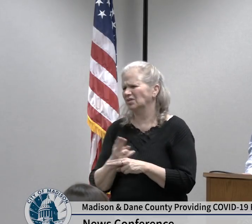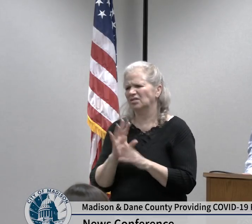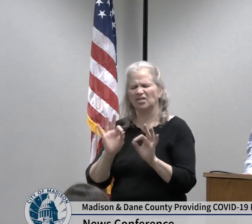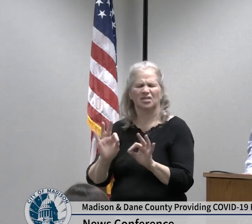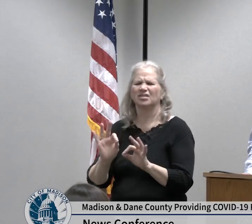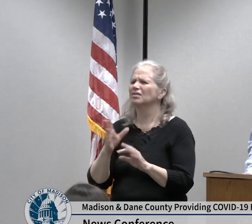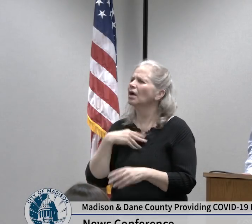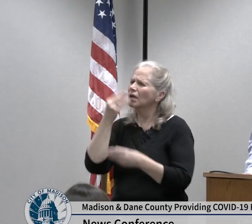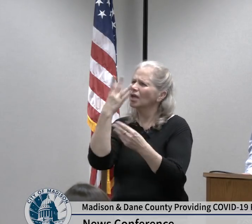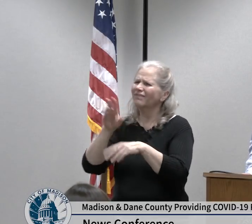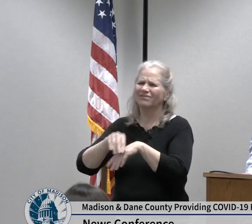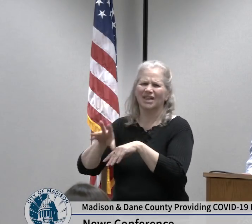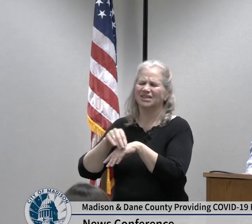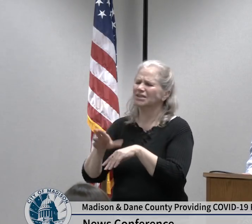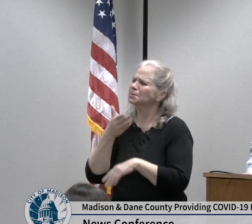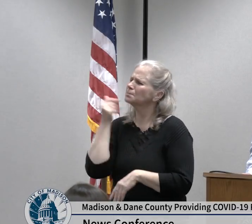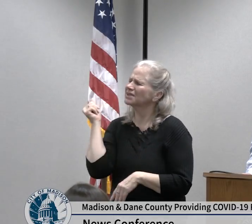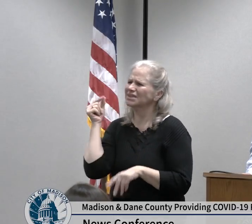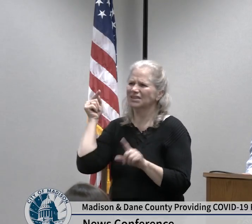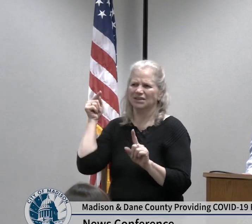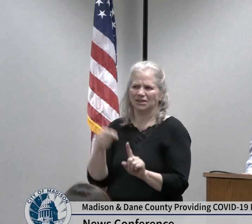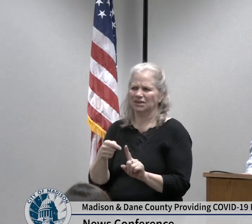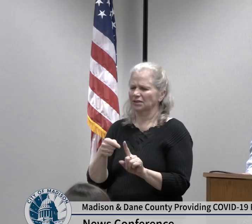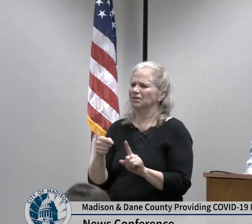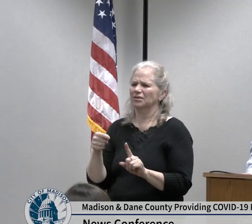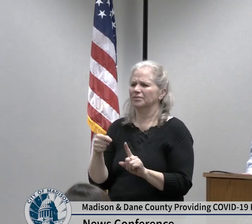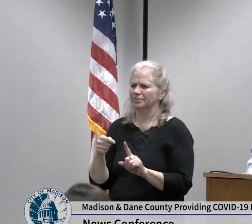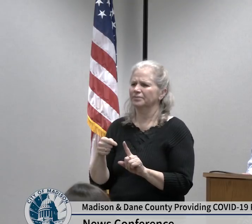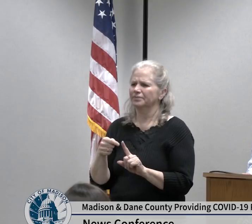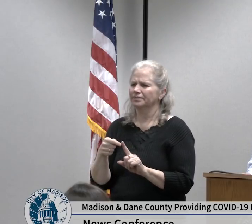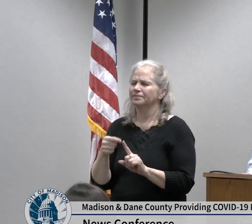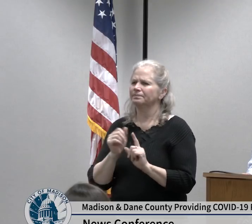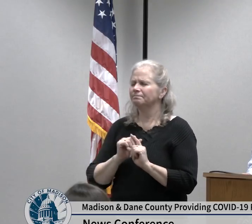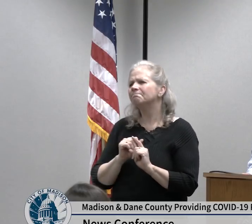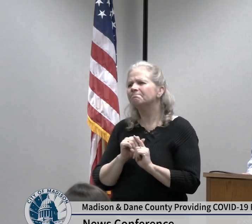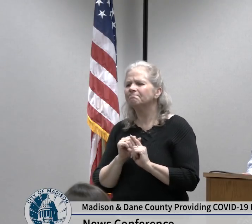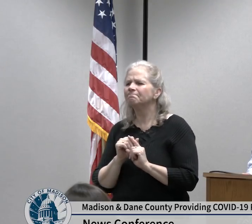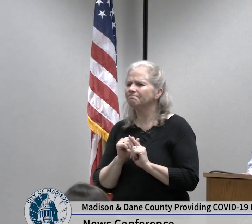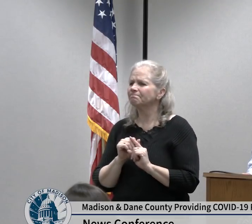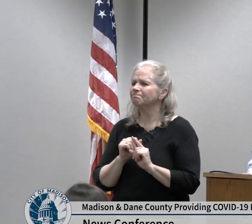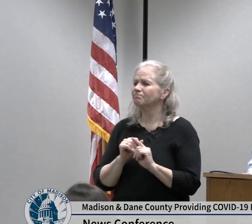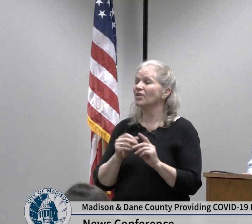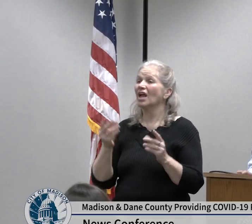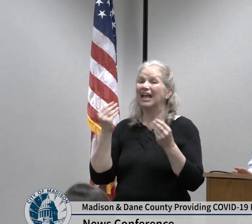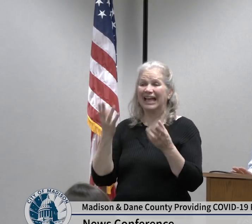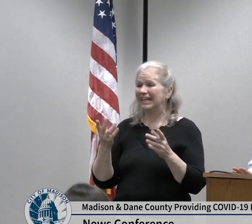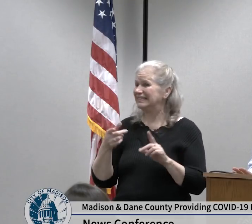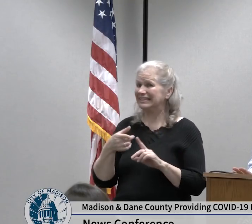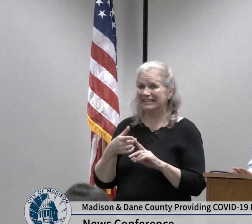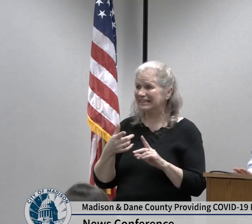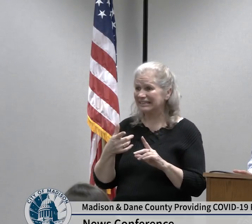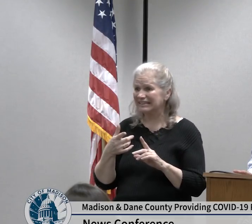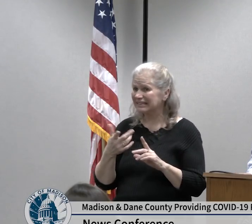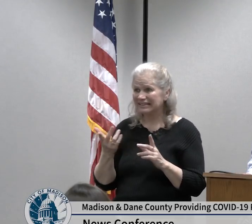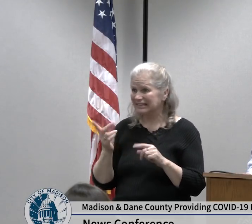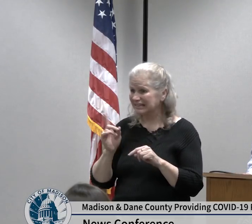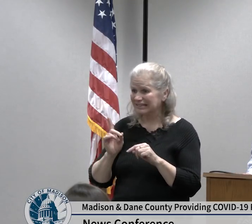available in most places alternately if you need to use alcohol hand rub or that